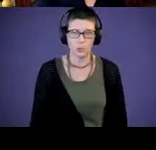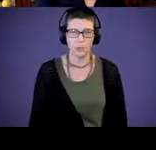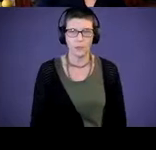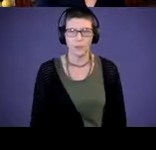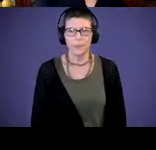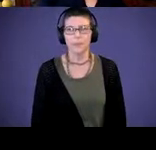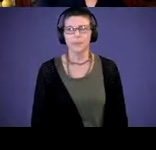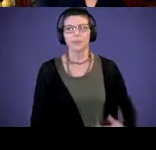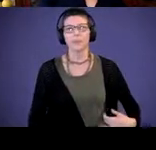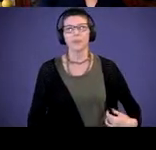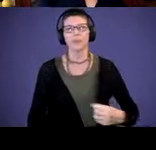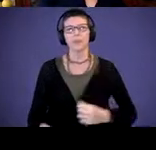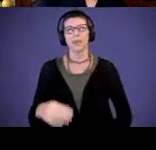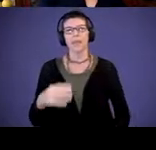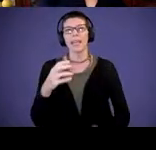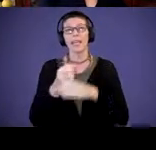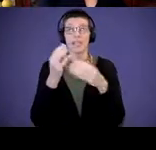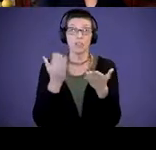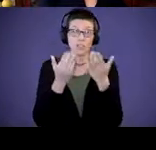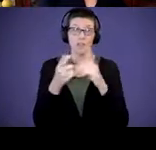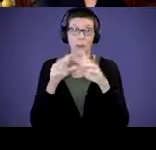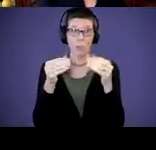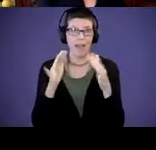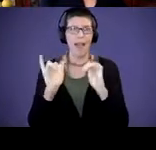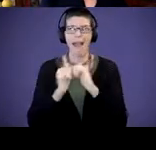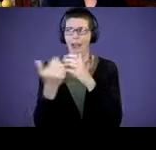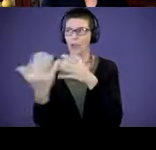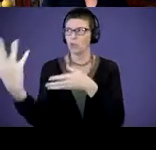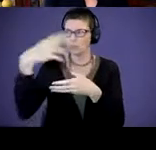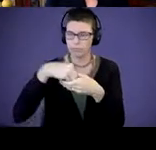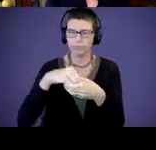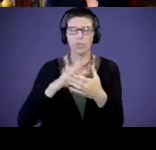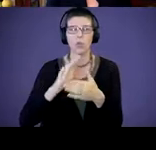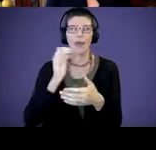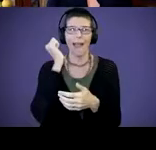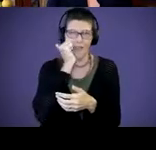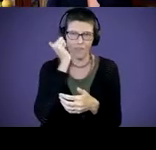your provider about how to incorporate these into your everyday living, into your everyday routines.